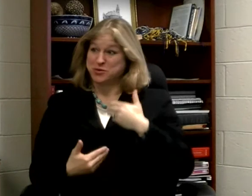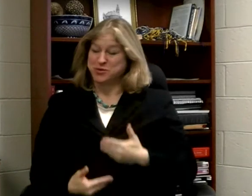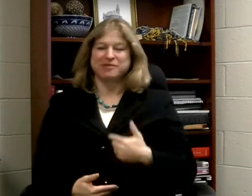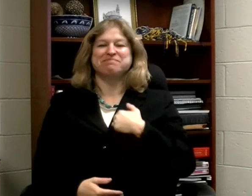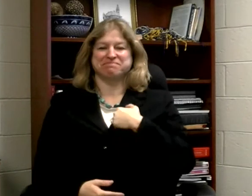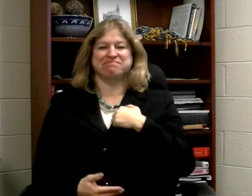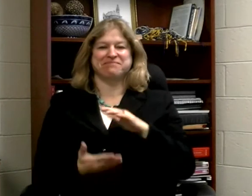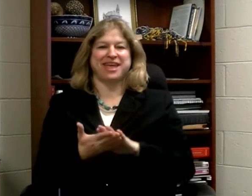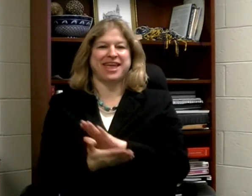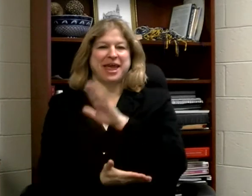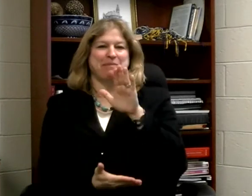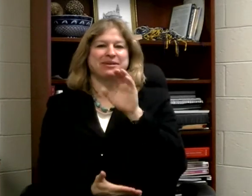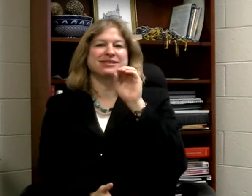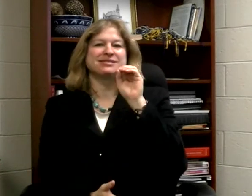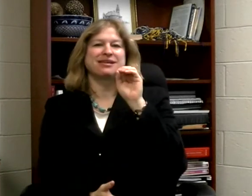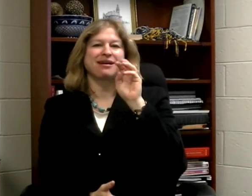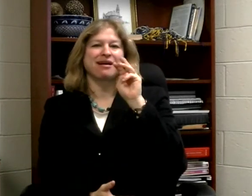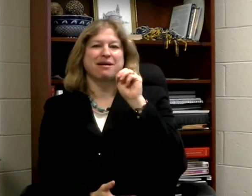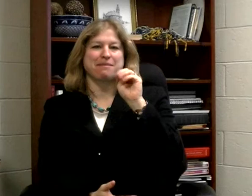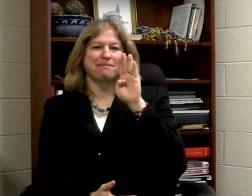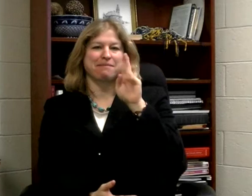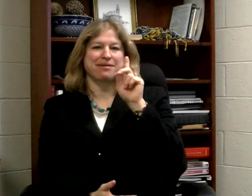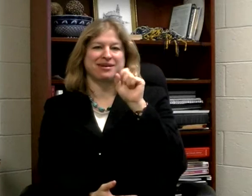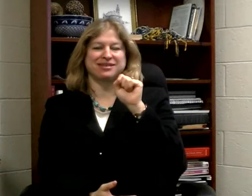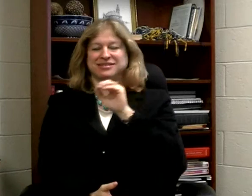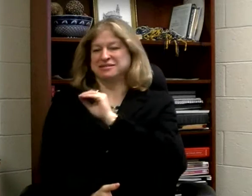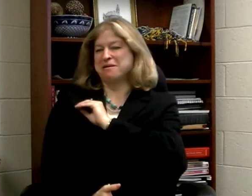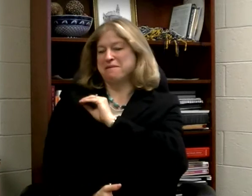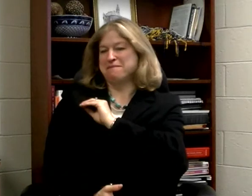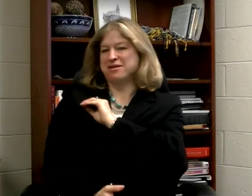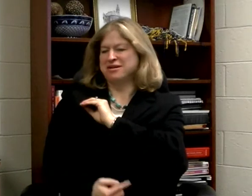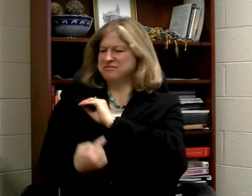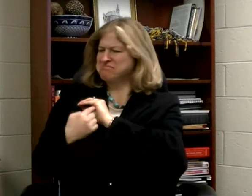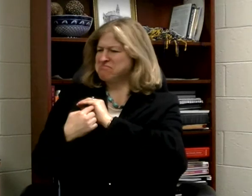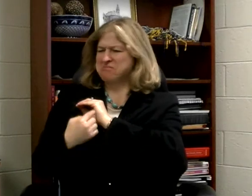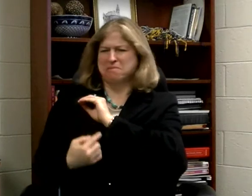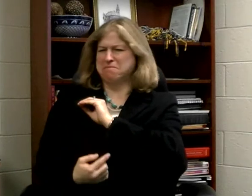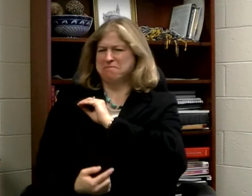I'm the campus ombuds. You may ask, "What's an ombuds?"